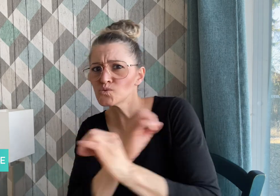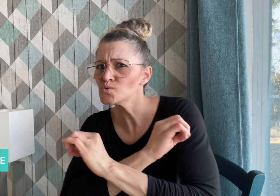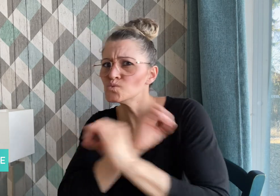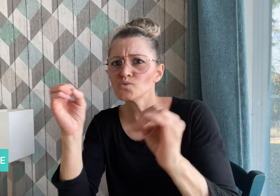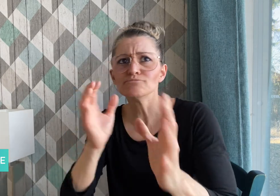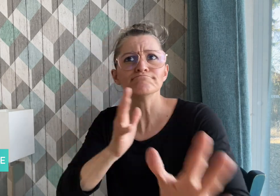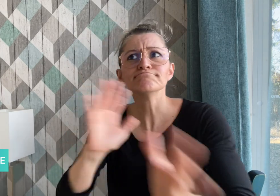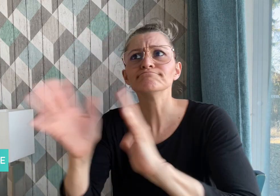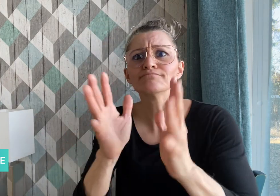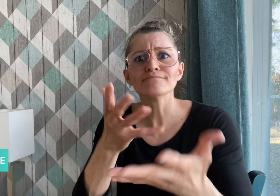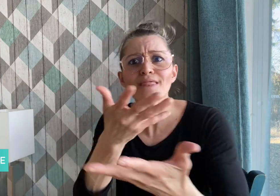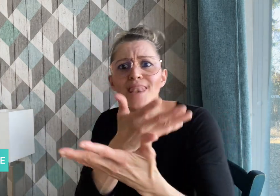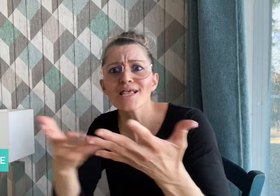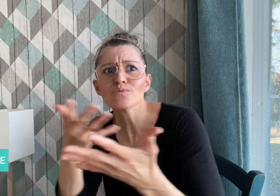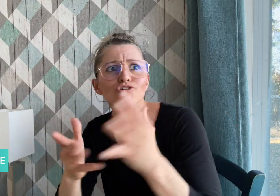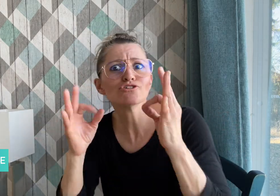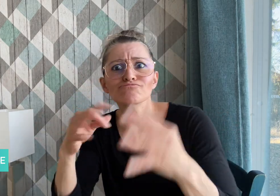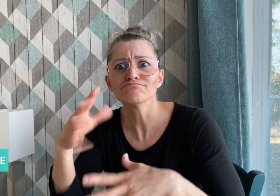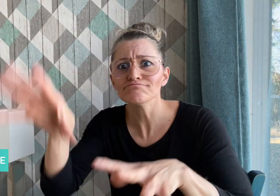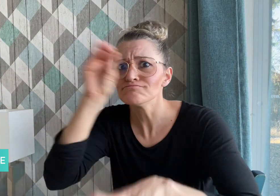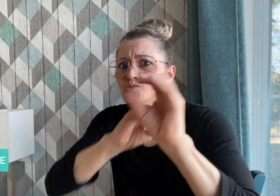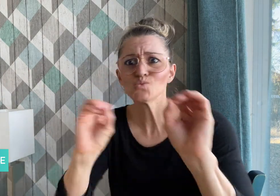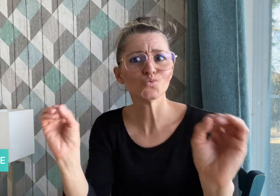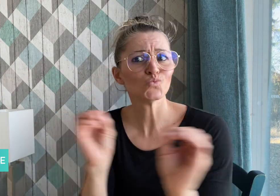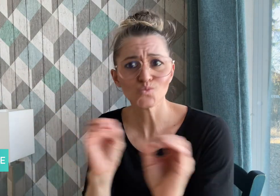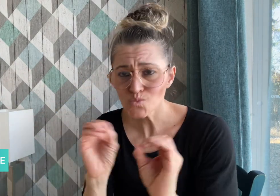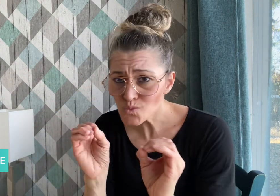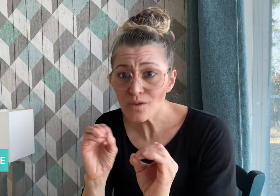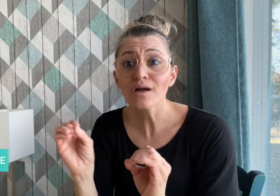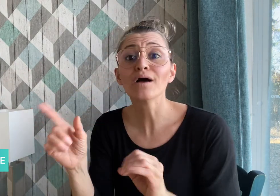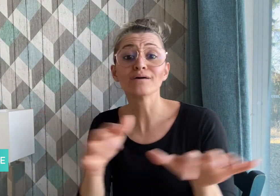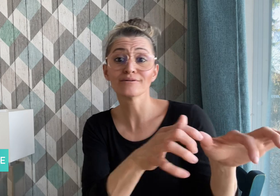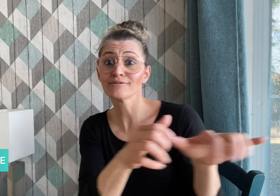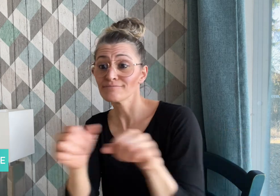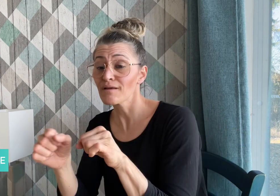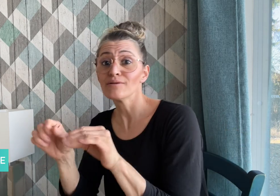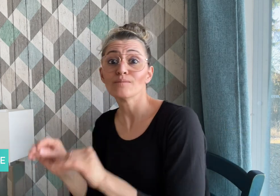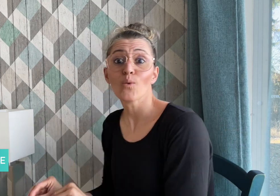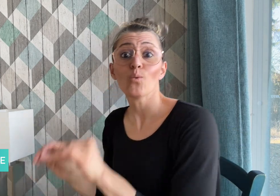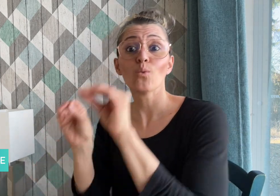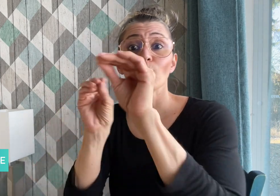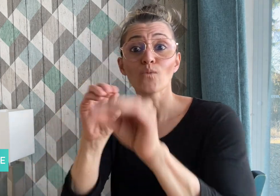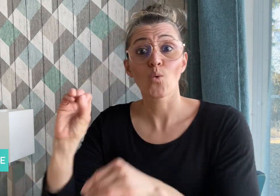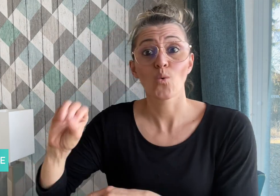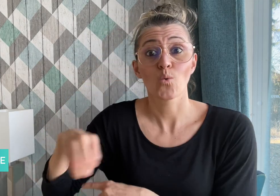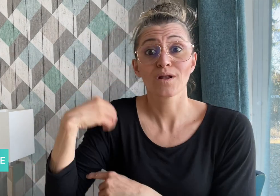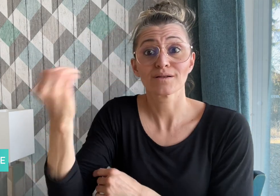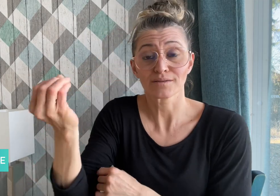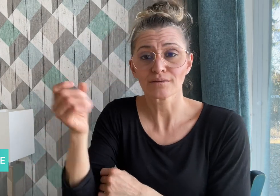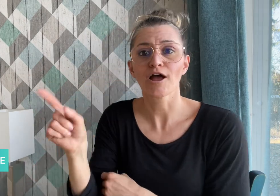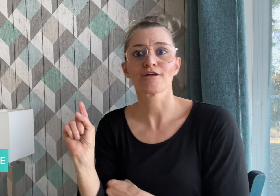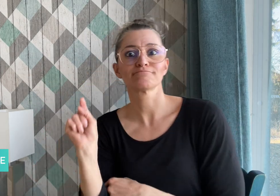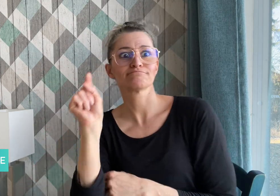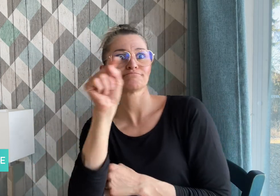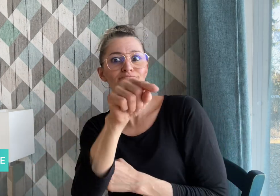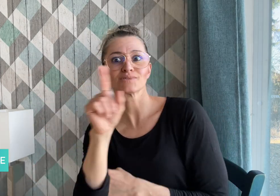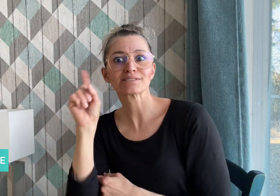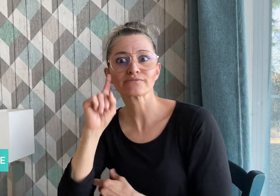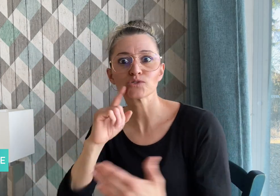to language. When he moved to Oregon, he attended where